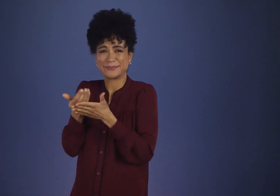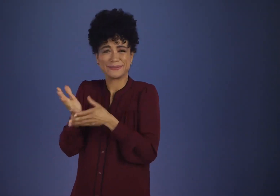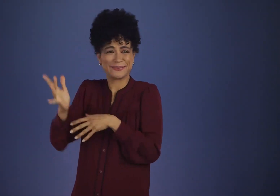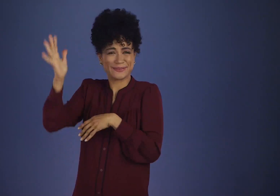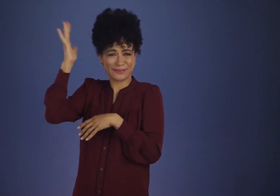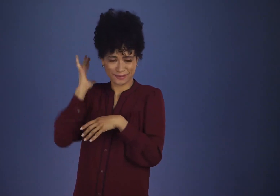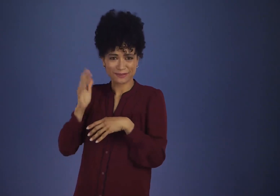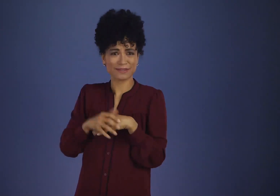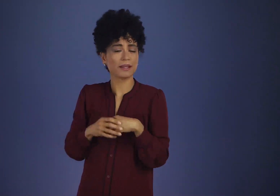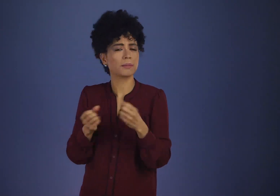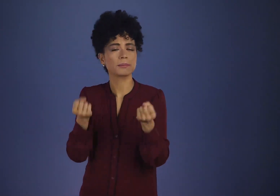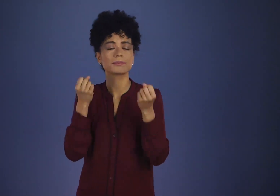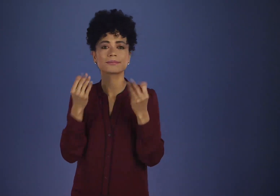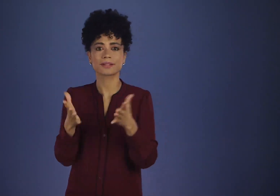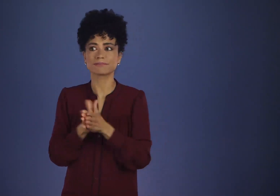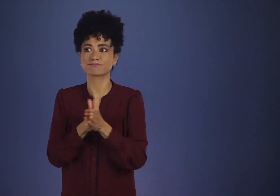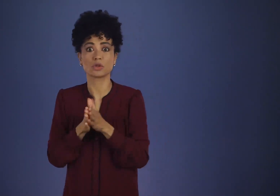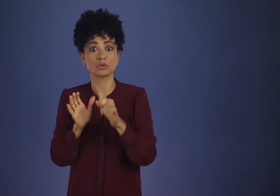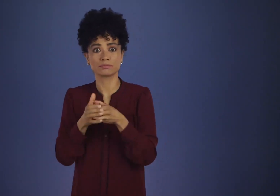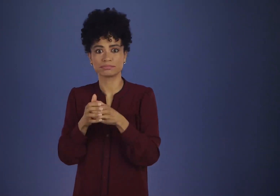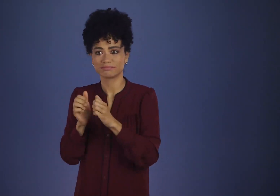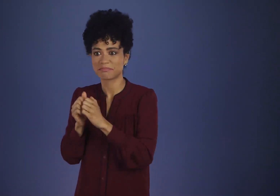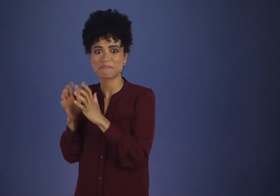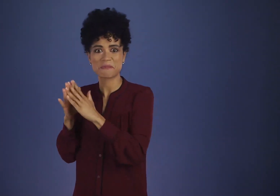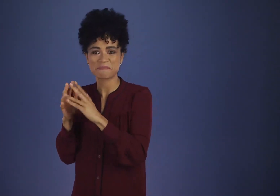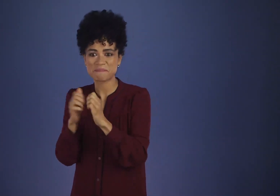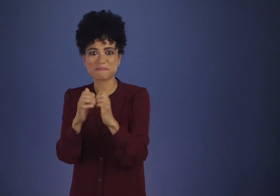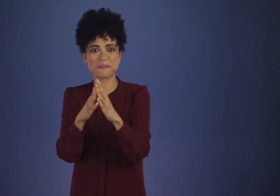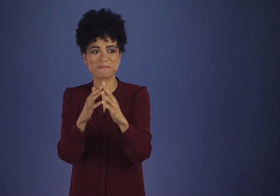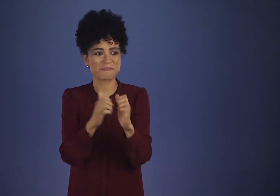When A.A. was still young, lots of eager groups were forming.